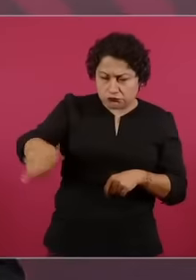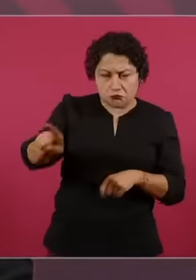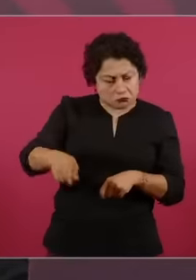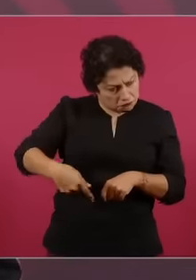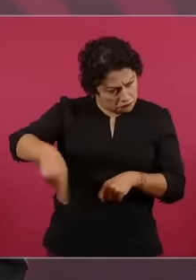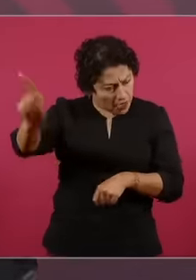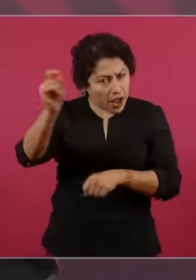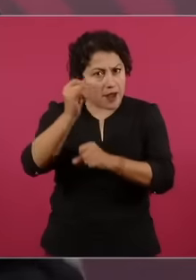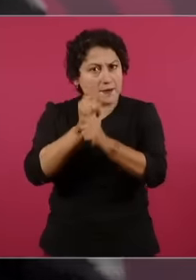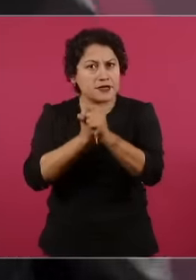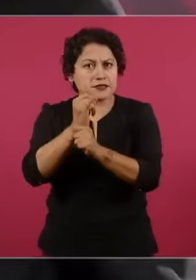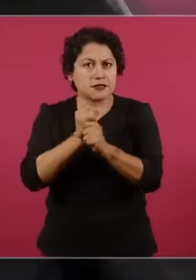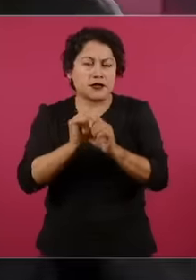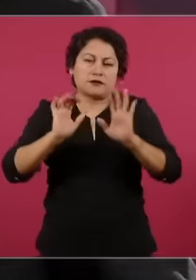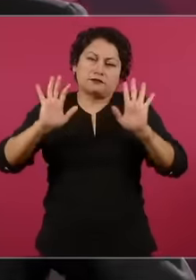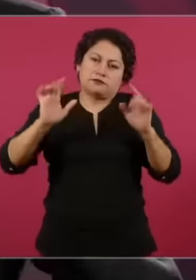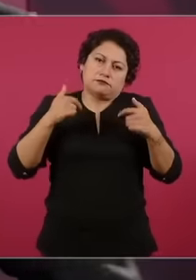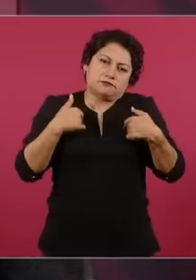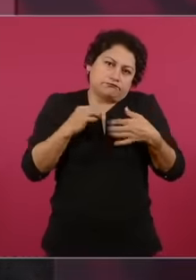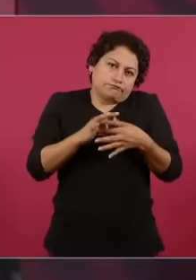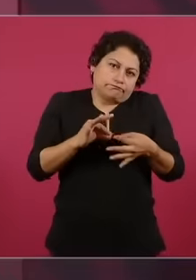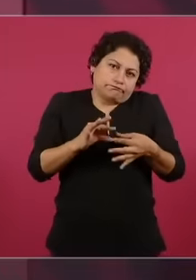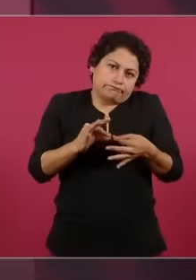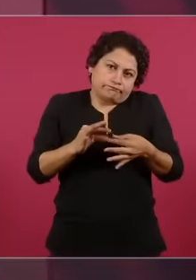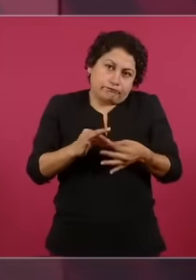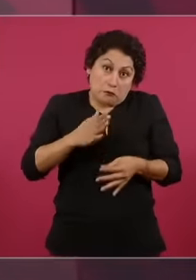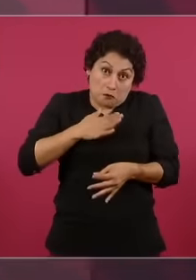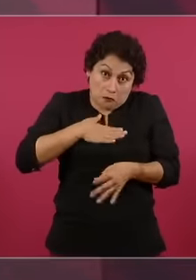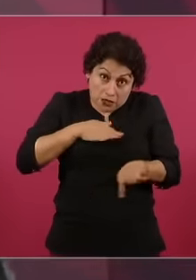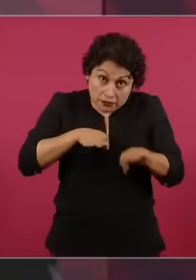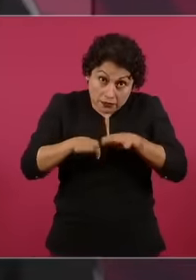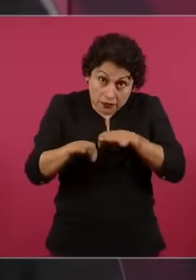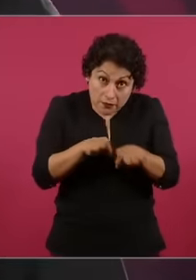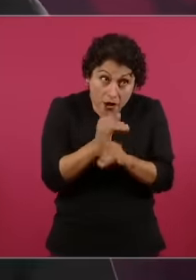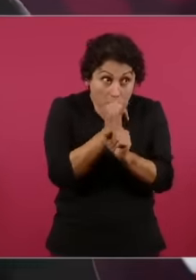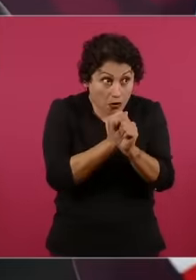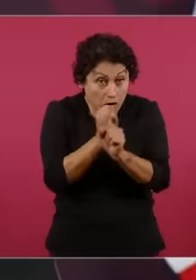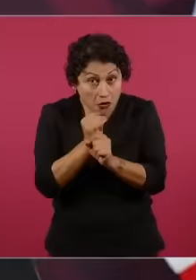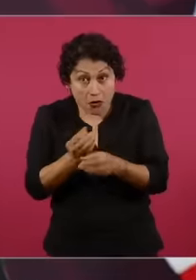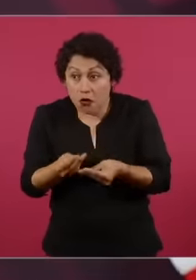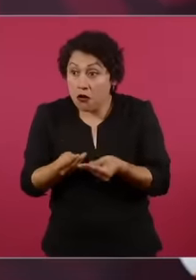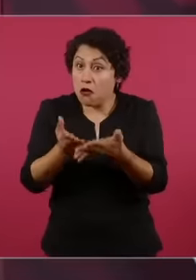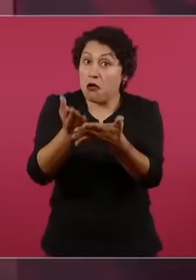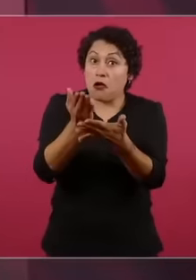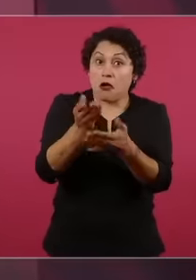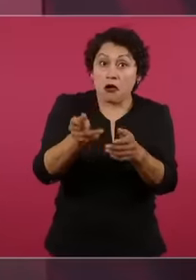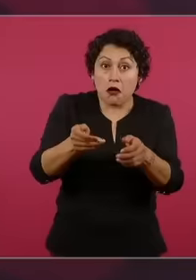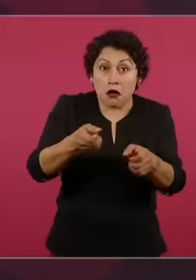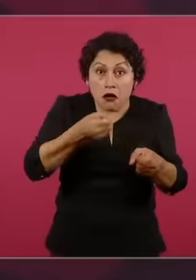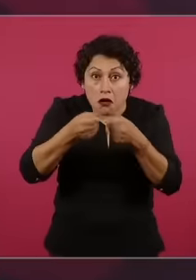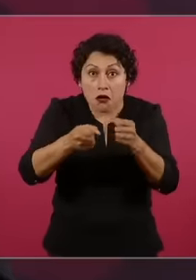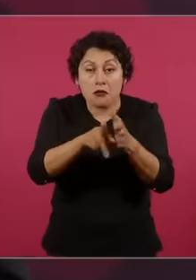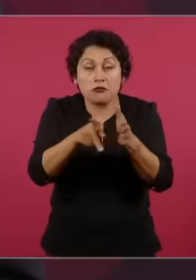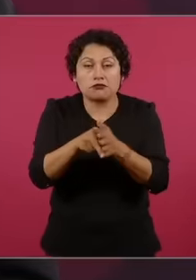told you, I'm not going to go around reporting this one, I have enough with this